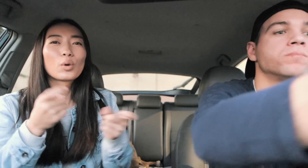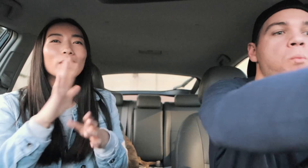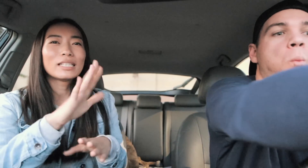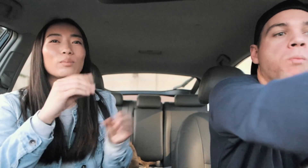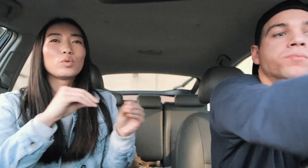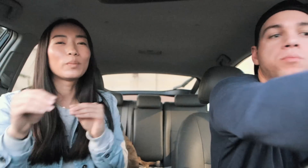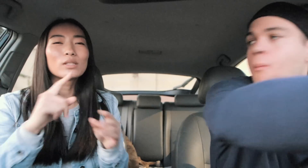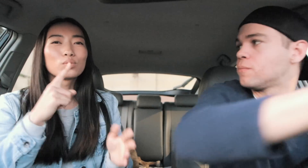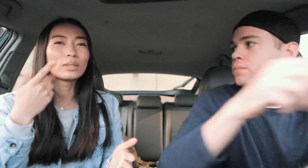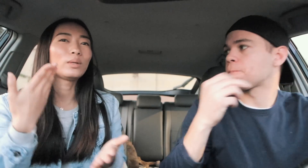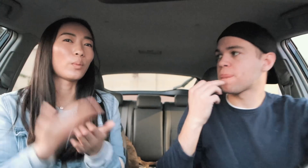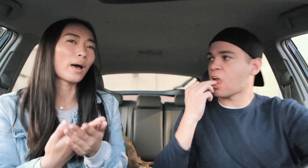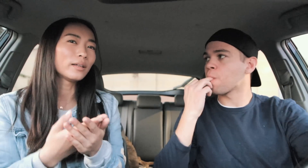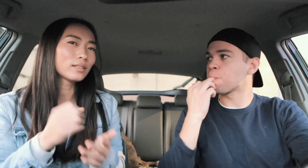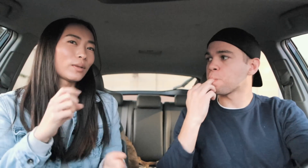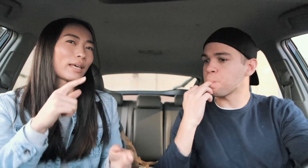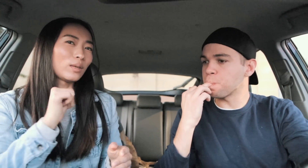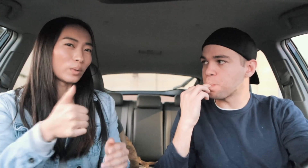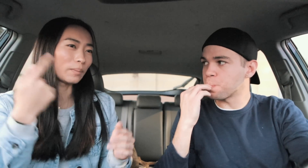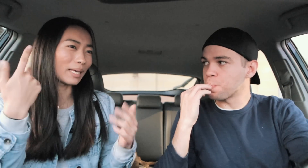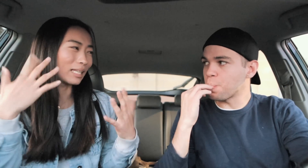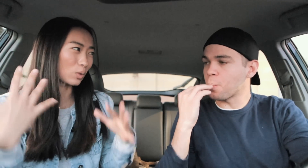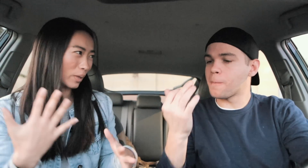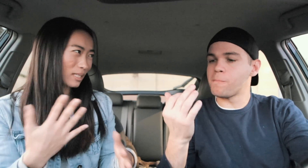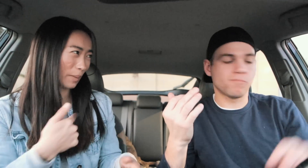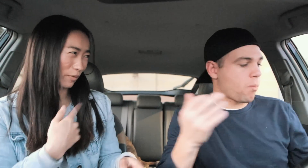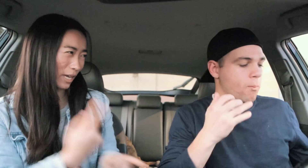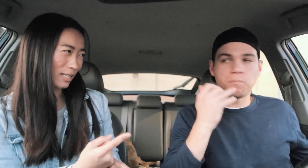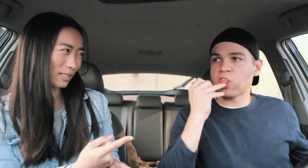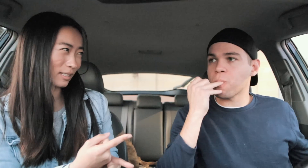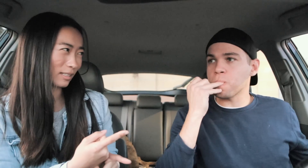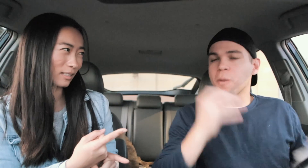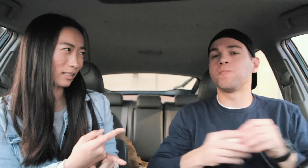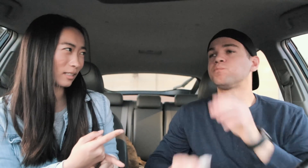controlled his movements really well so that he wouldn't make any noise. Am i right?